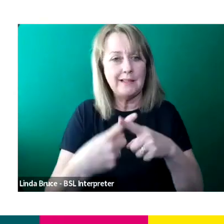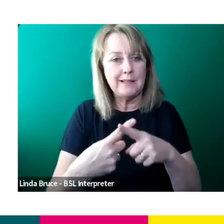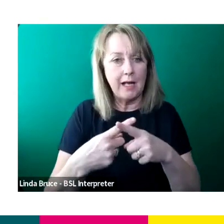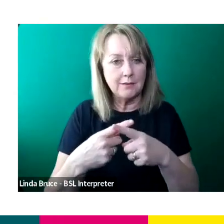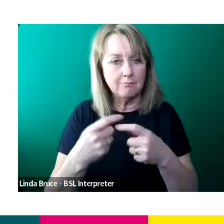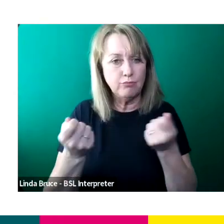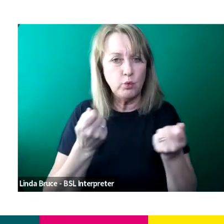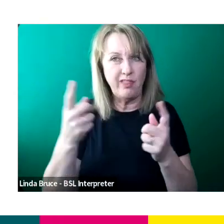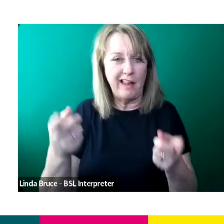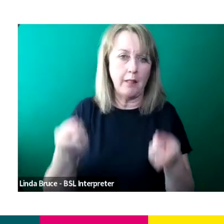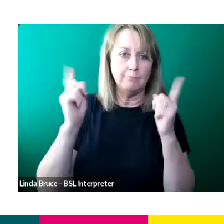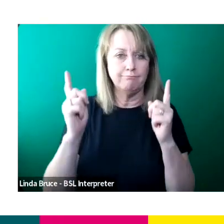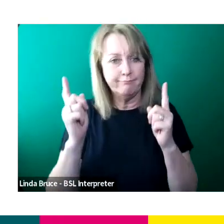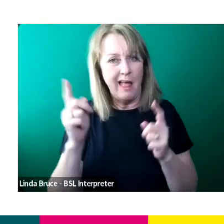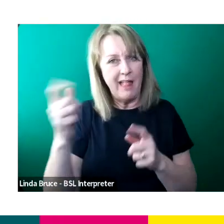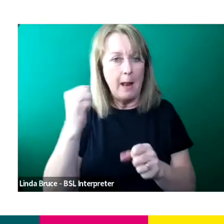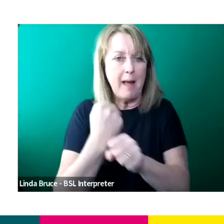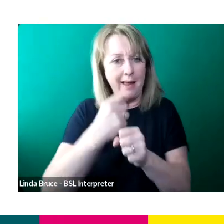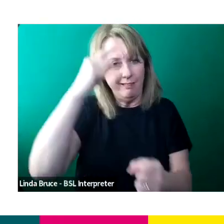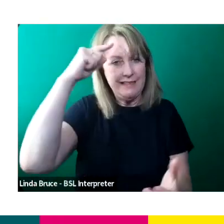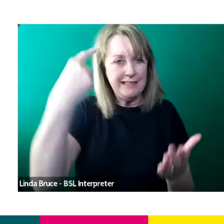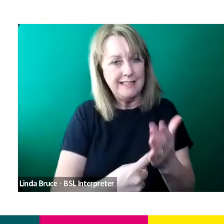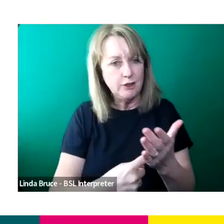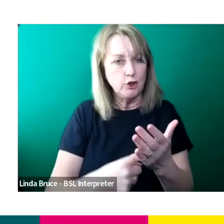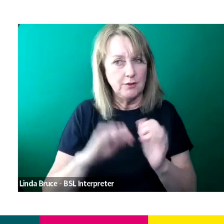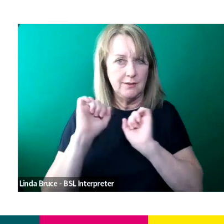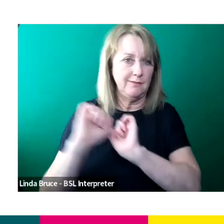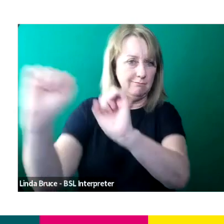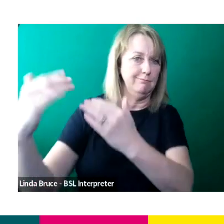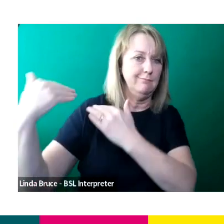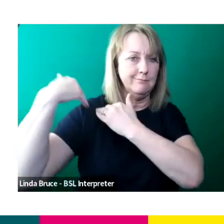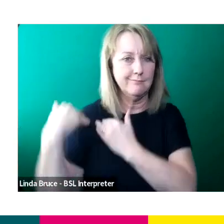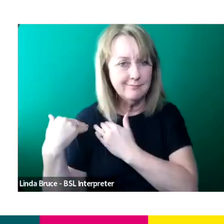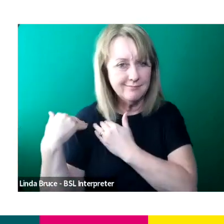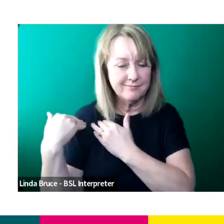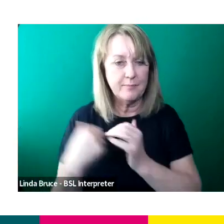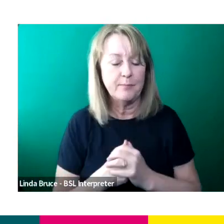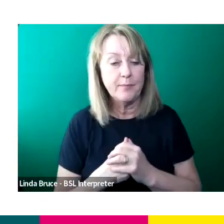They make all the decisions, it is all on them. So that's the editorial kind of route.